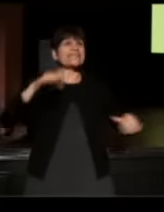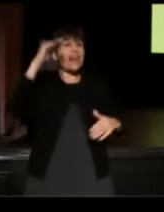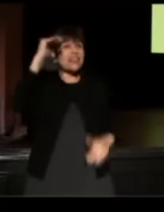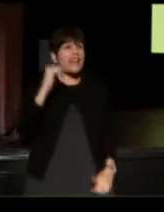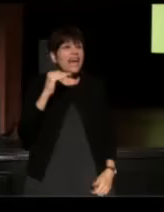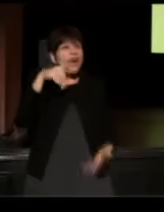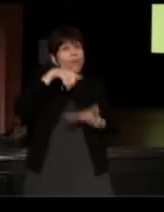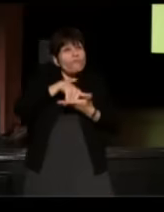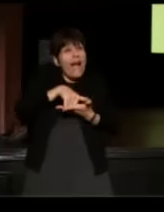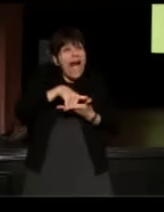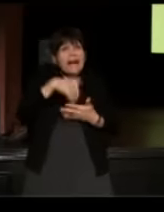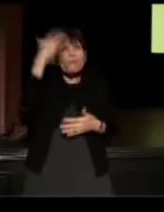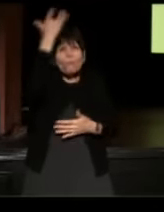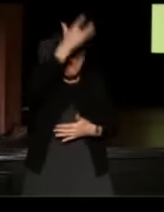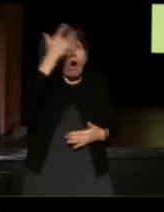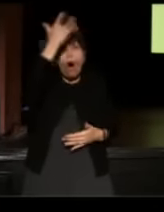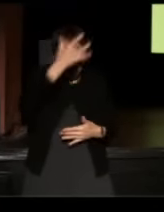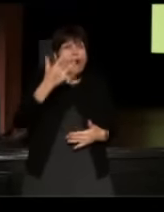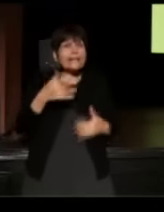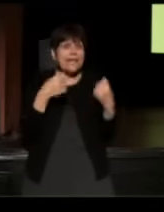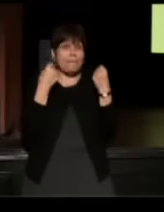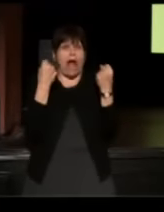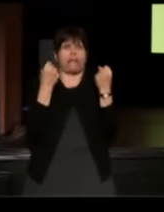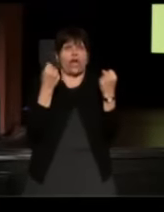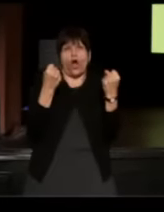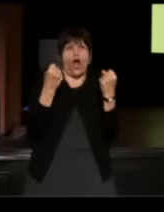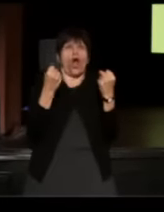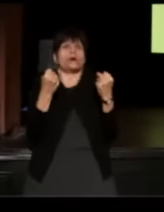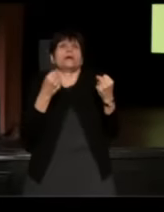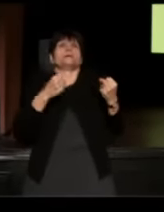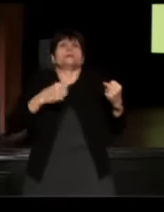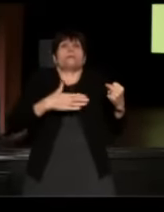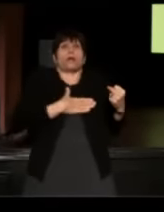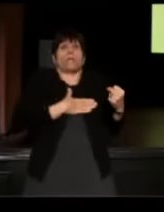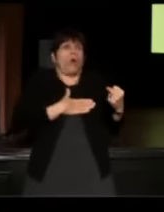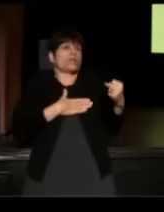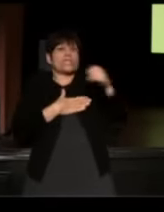and he'd get behind the wheel of a car and he'd become like a Napoleon. He became nuts.